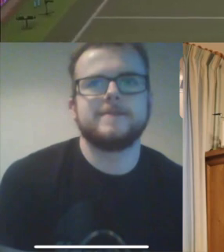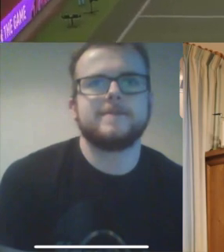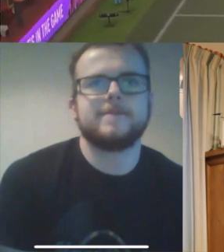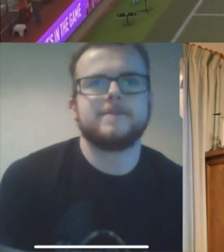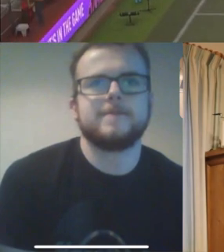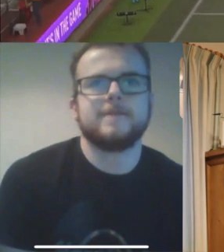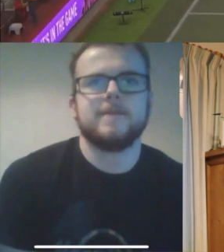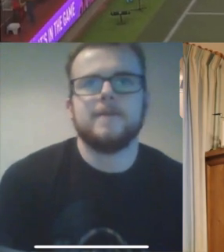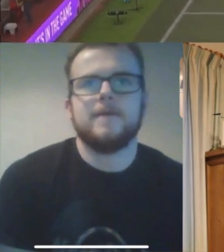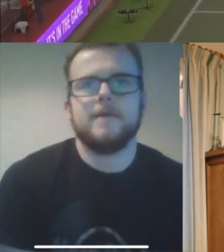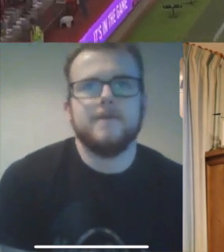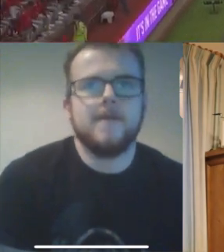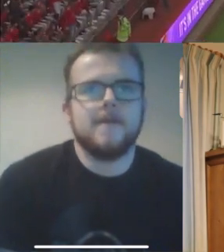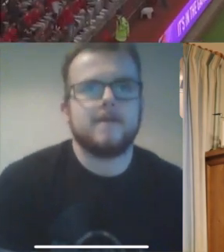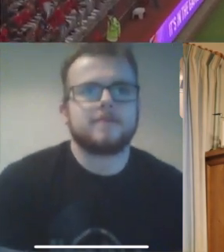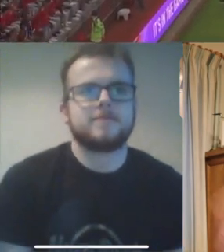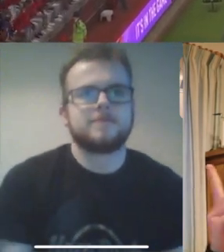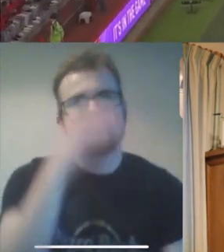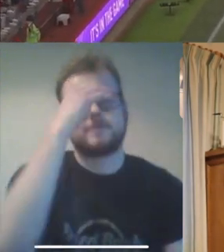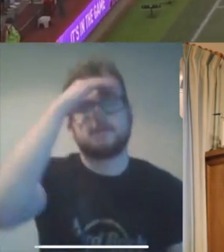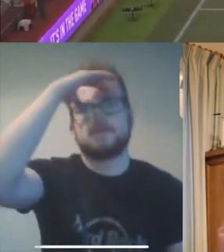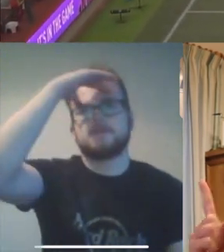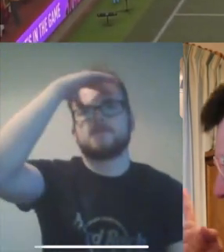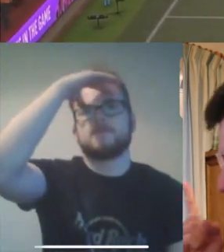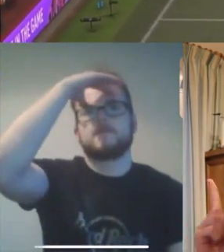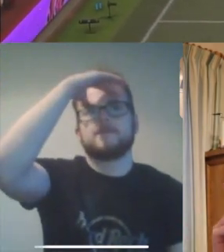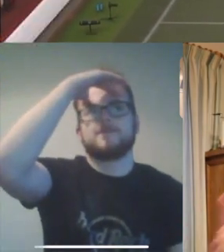Rhys: sh** ! Thomas: